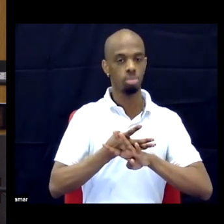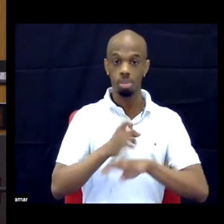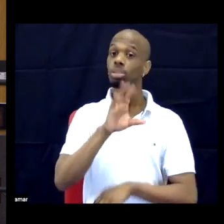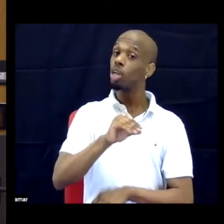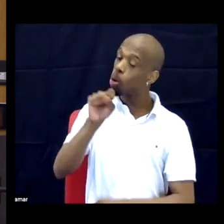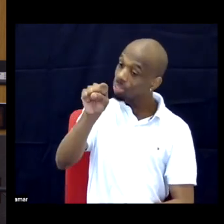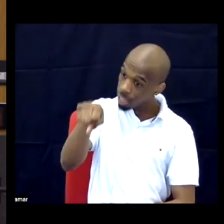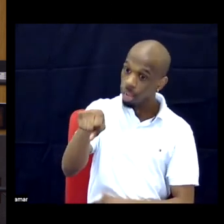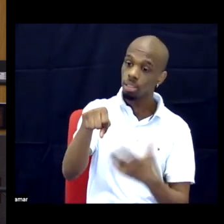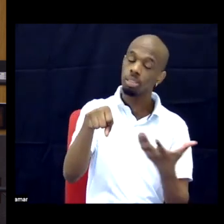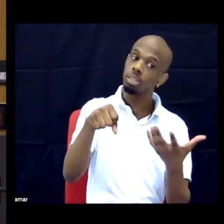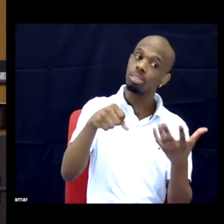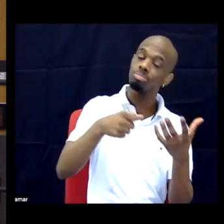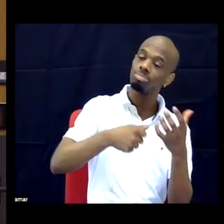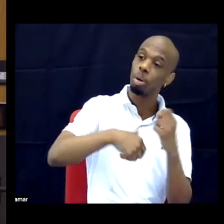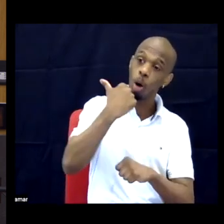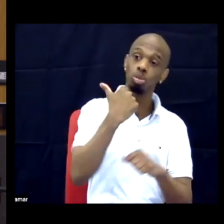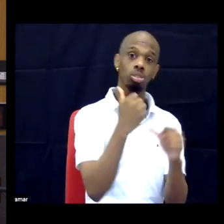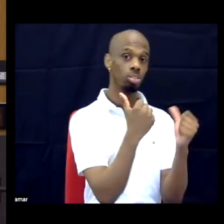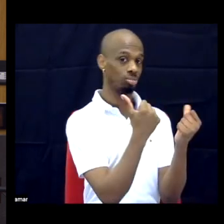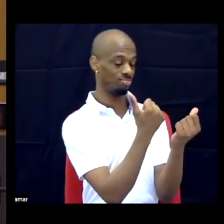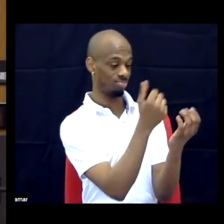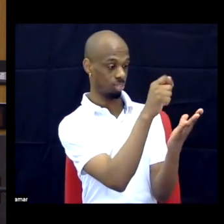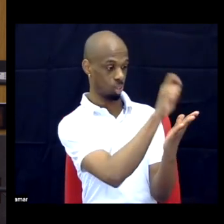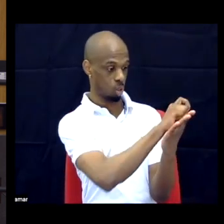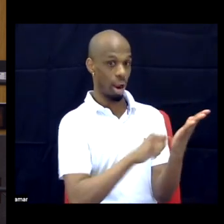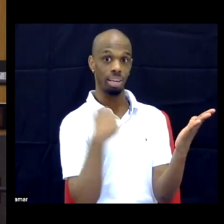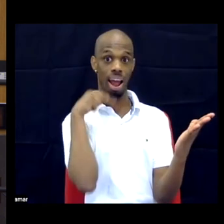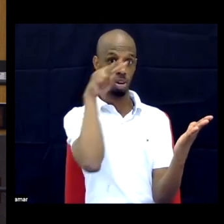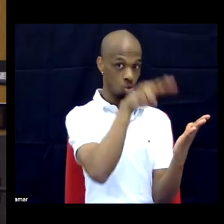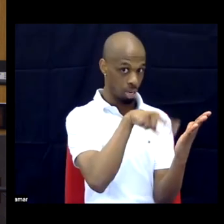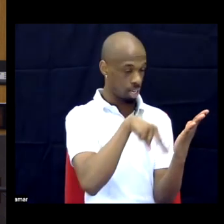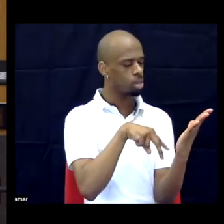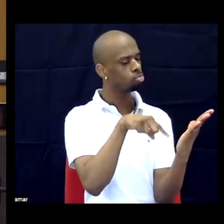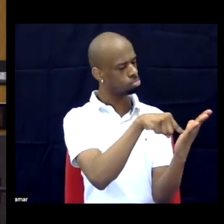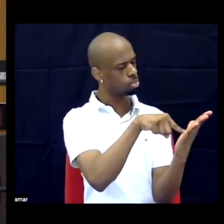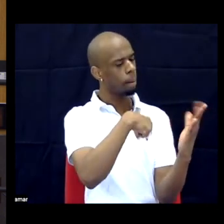is primarily done by white folks writing about black disabled history.